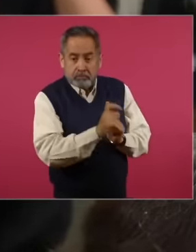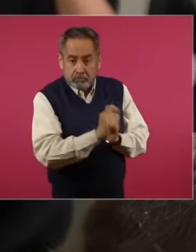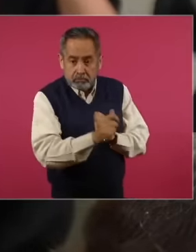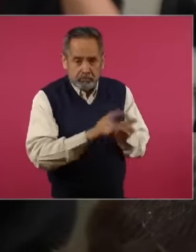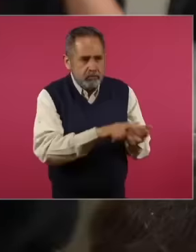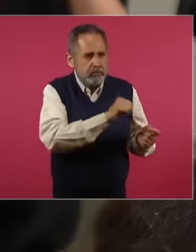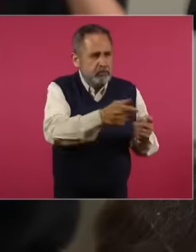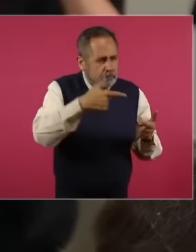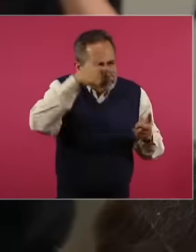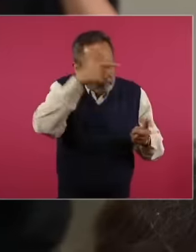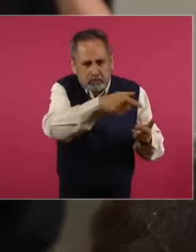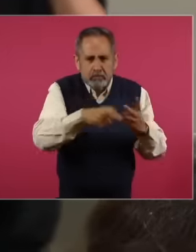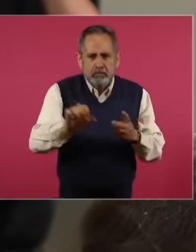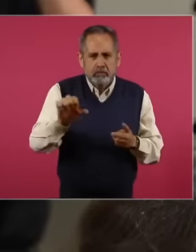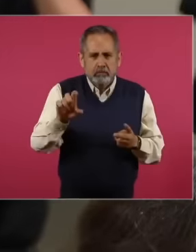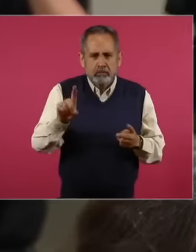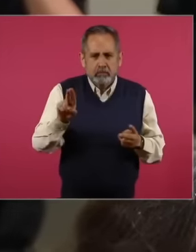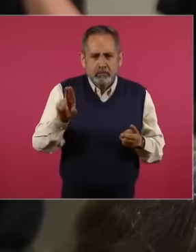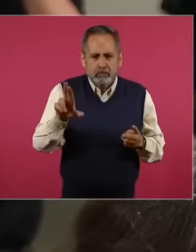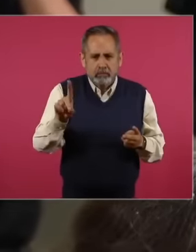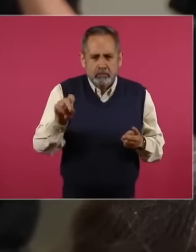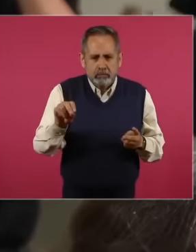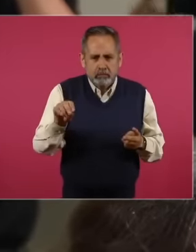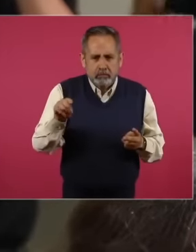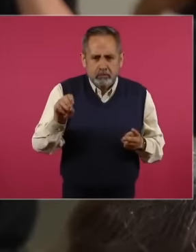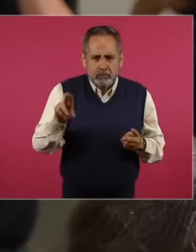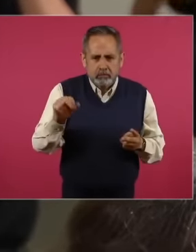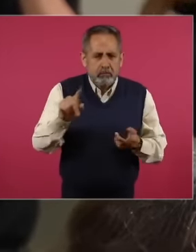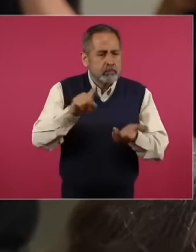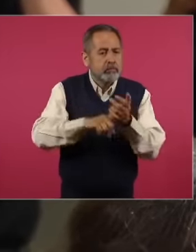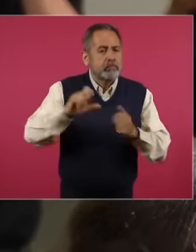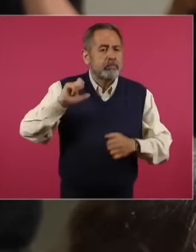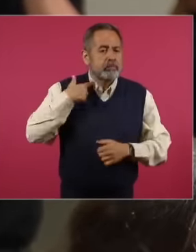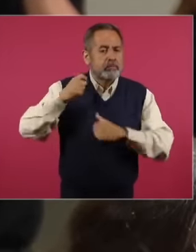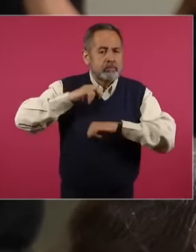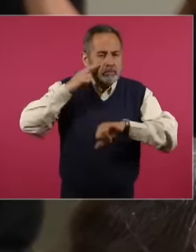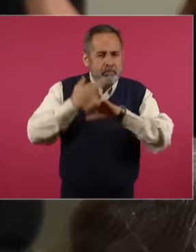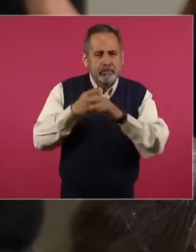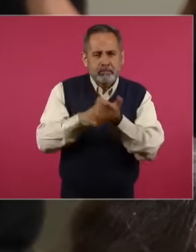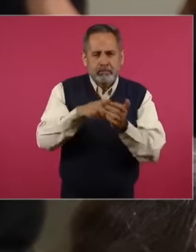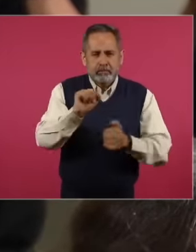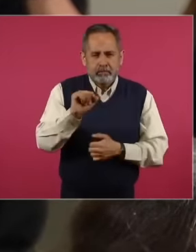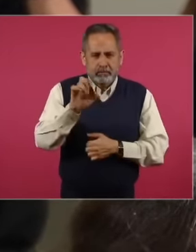case of Eduardo Medina Mora, who was the holder of the good cisen among other positions that he has held